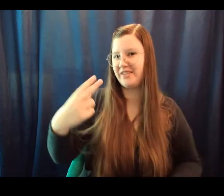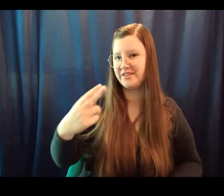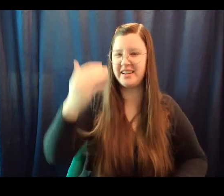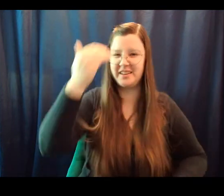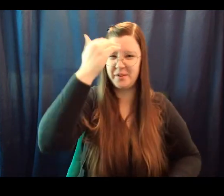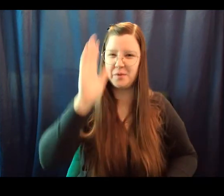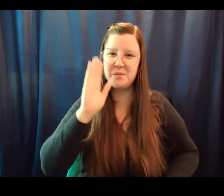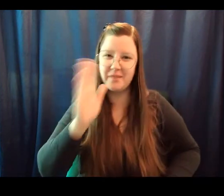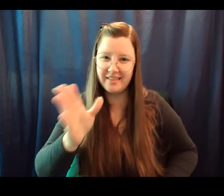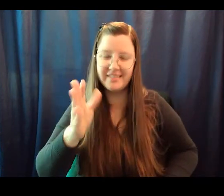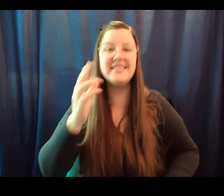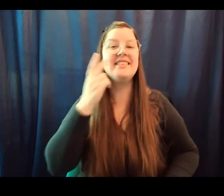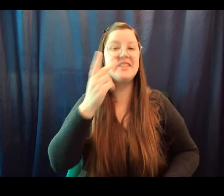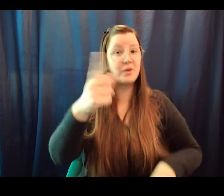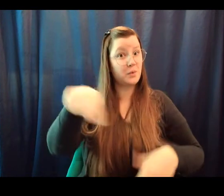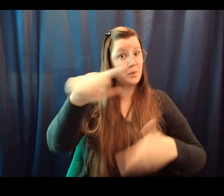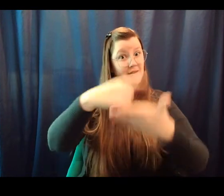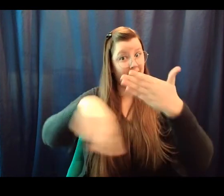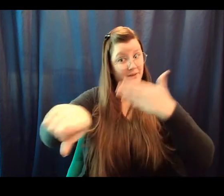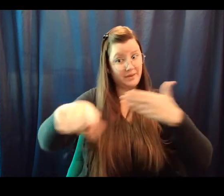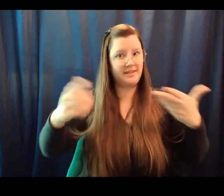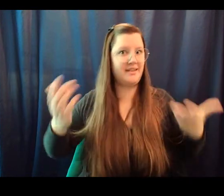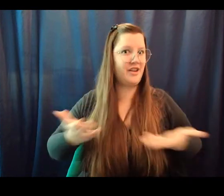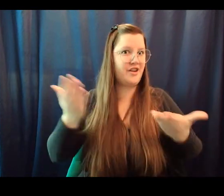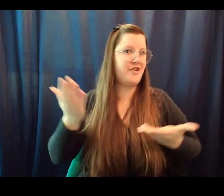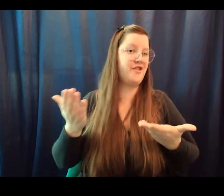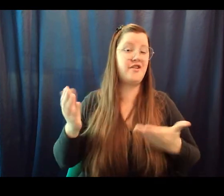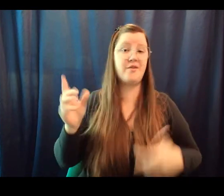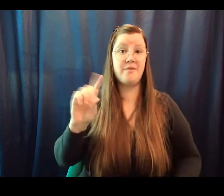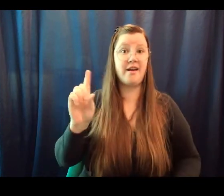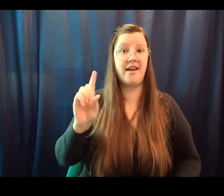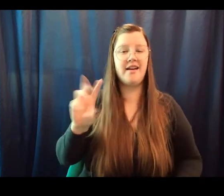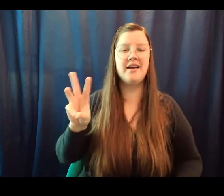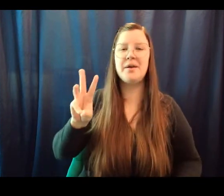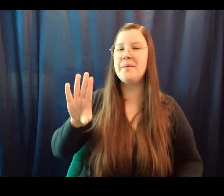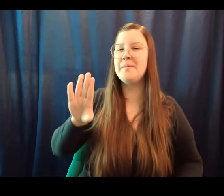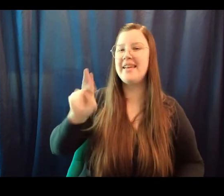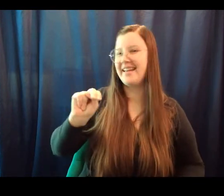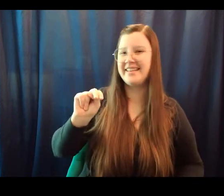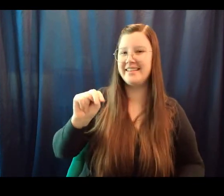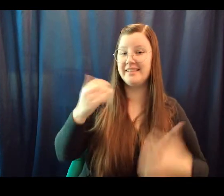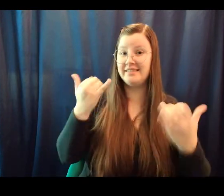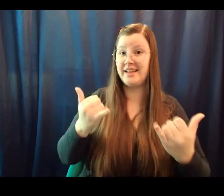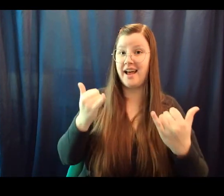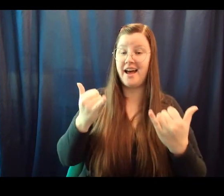and we shall see you next week right here on the WBN. Now off to the video.